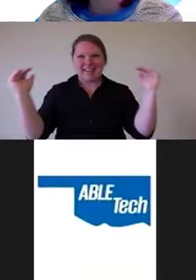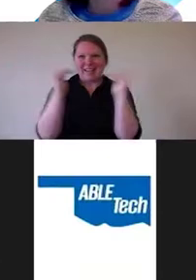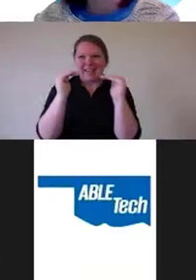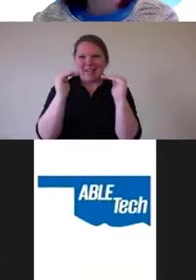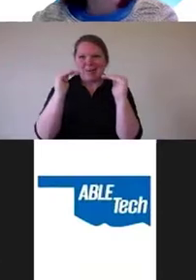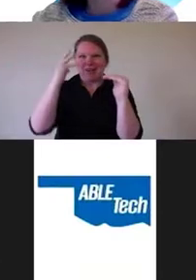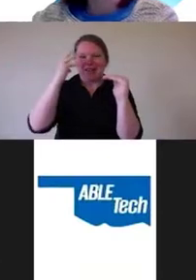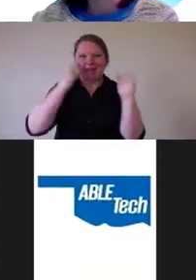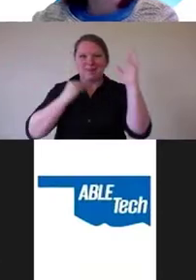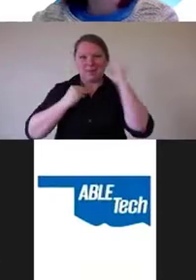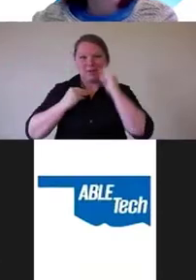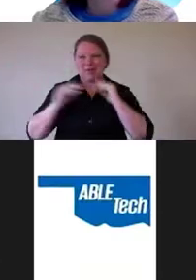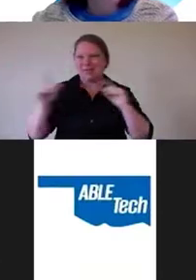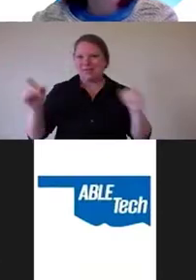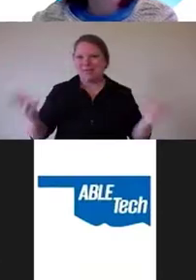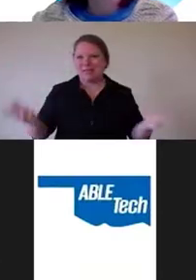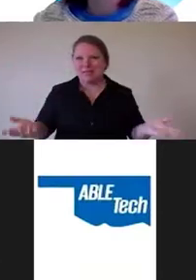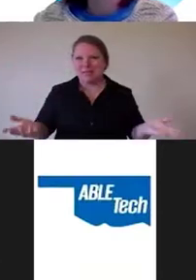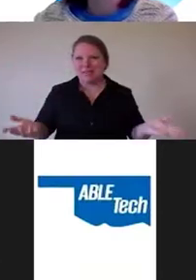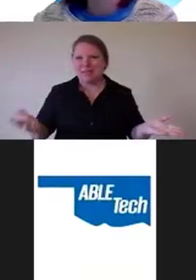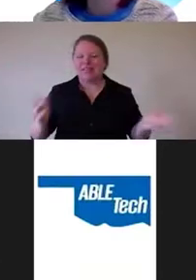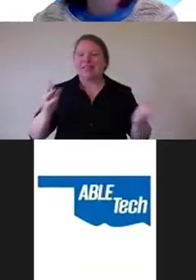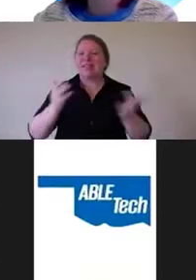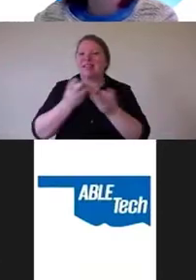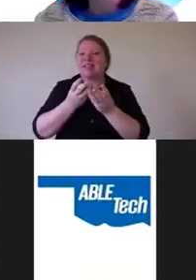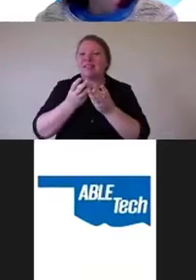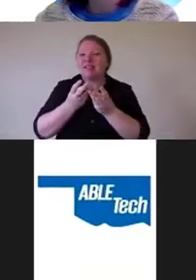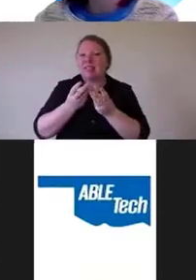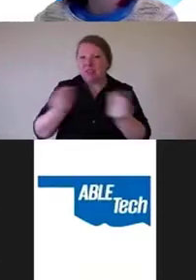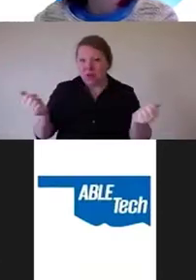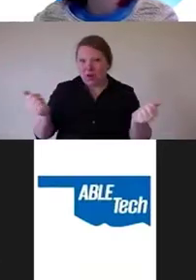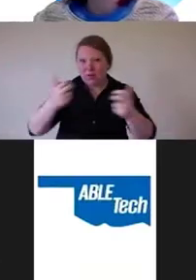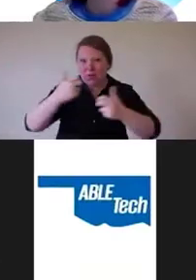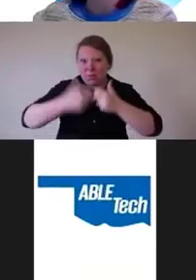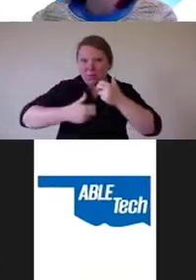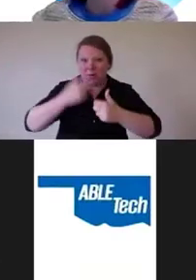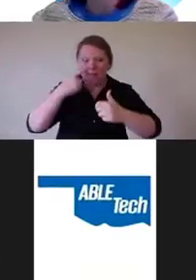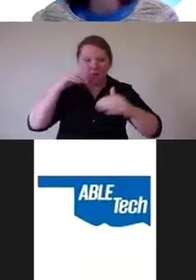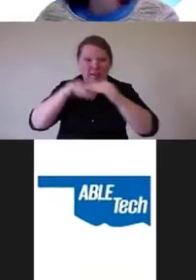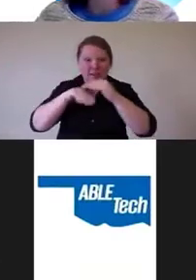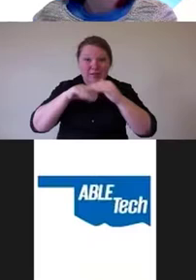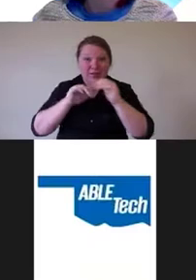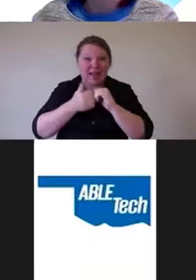And the only way to solve your accessibility problem is to surprise solve